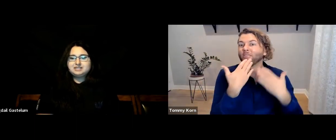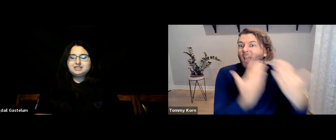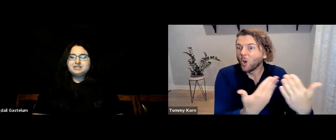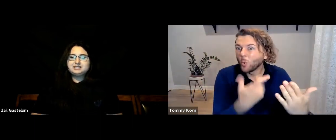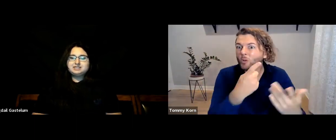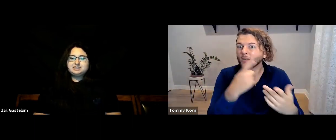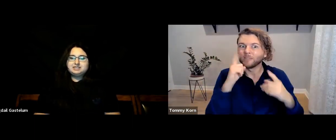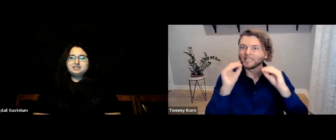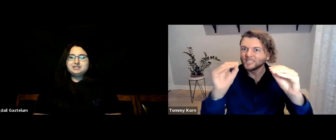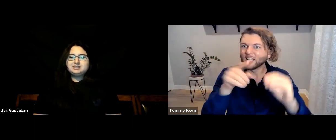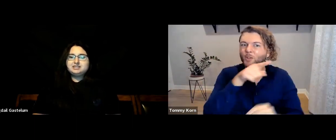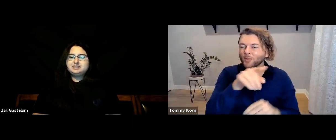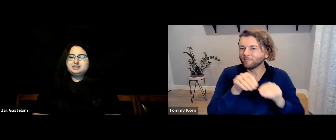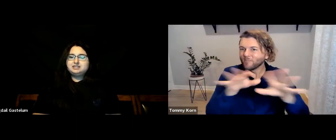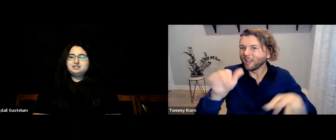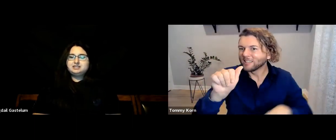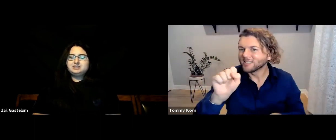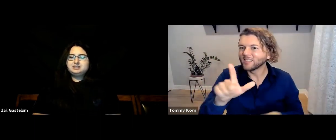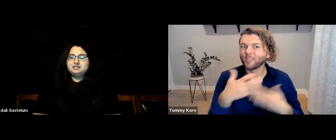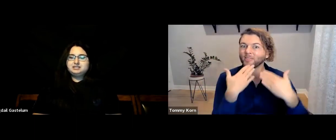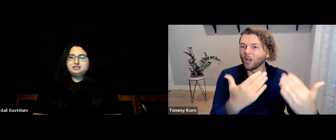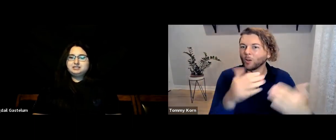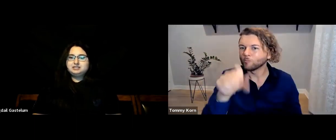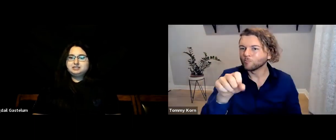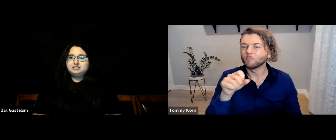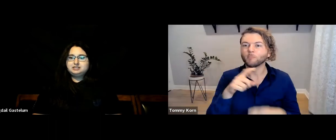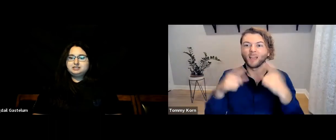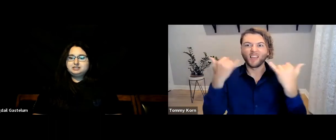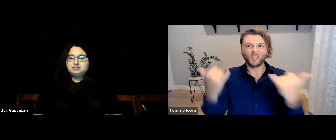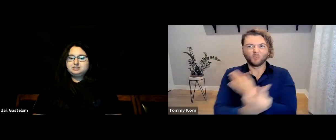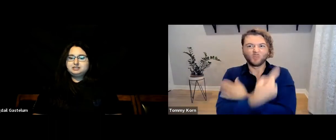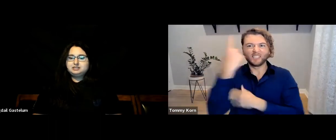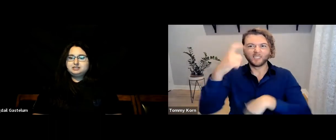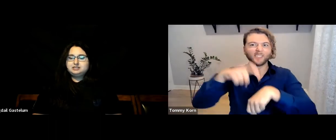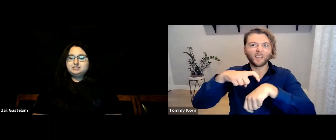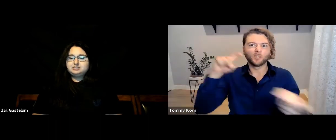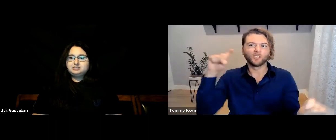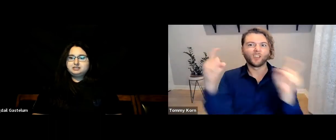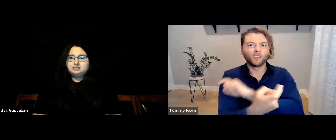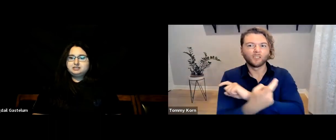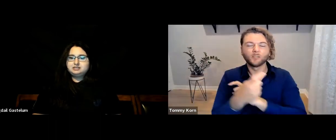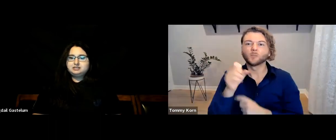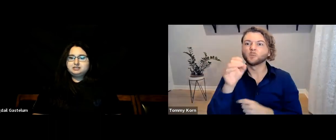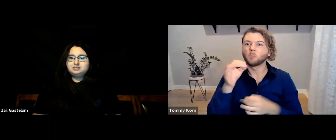And thank you to those hearing teachers; thank you so much for spreading ASL! Now it’s time to make a change